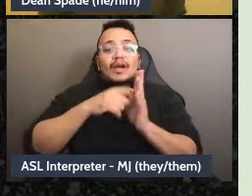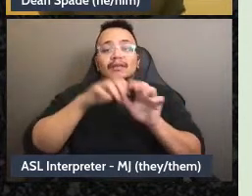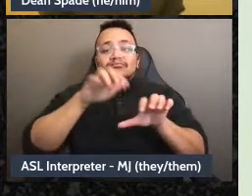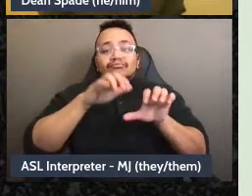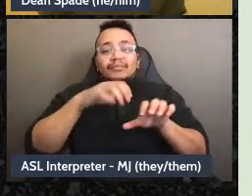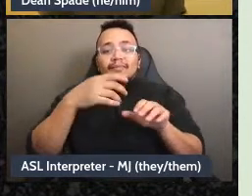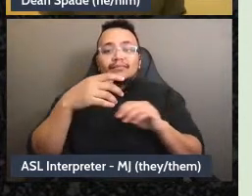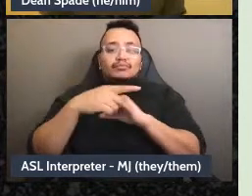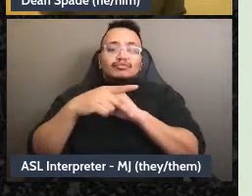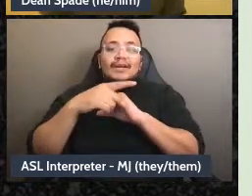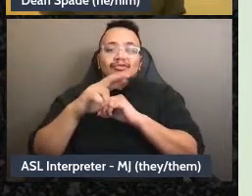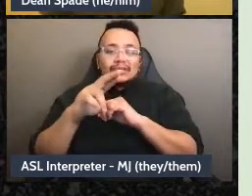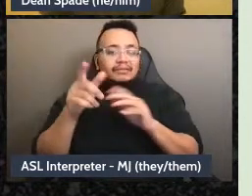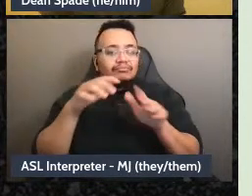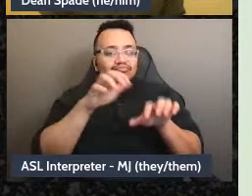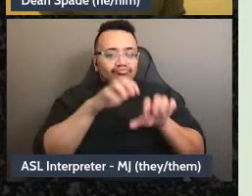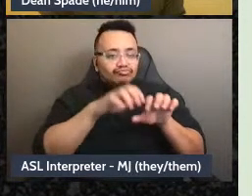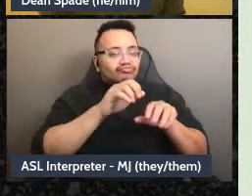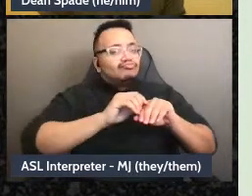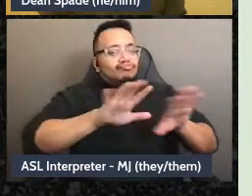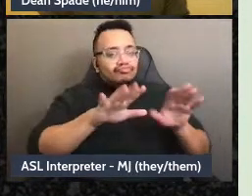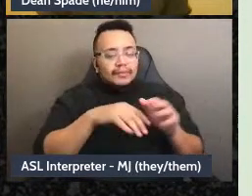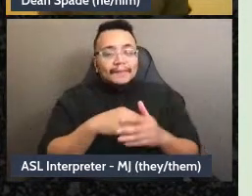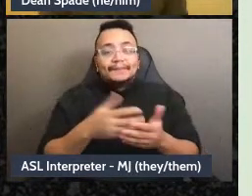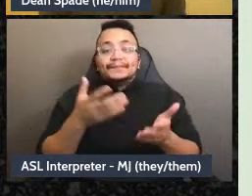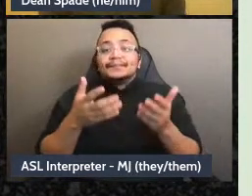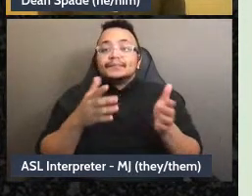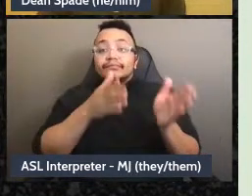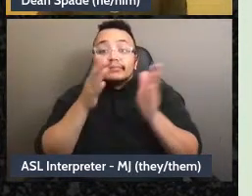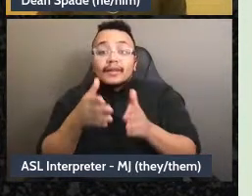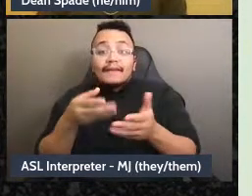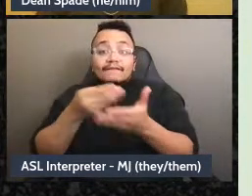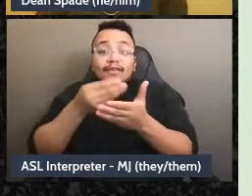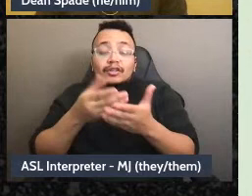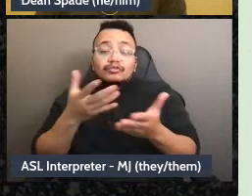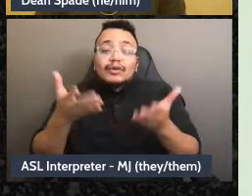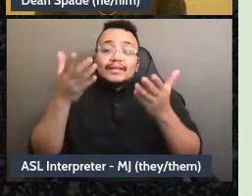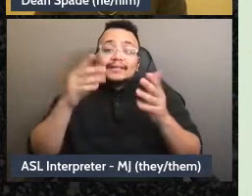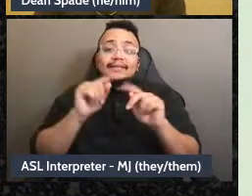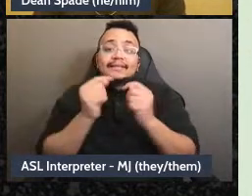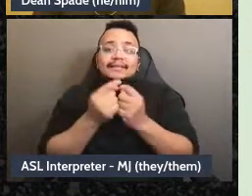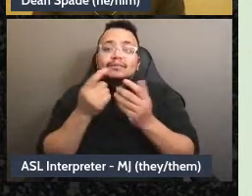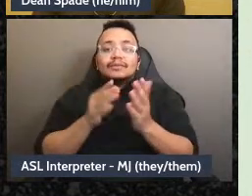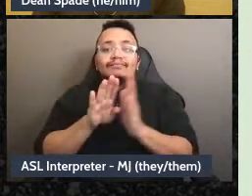um, maybe we have a fundraising team because we are raising money to buy this food and